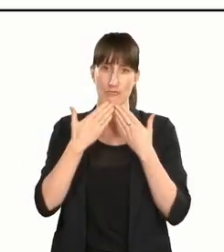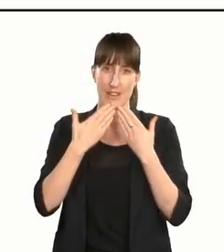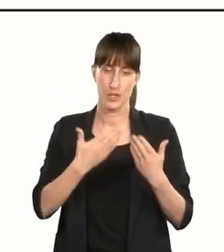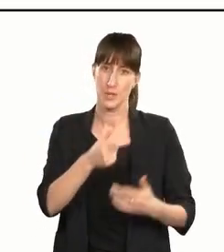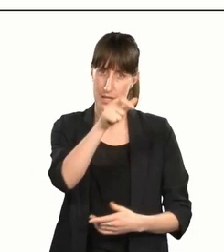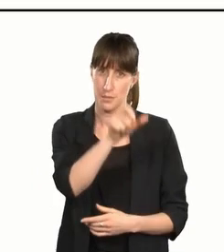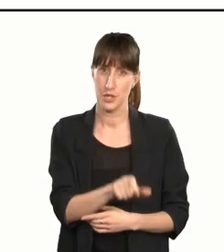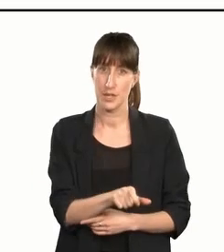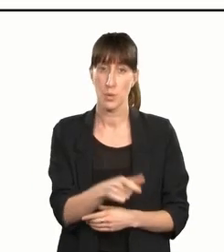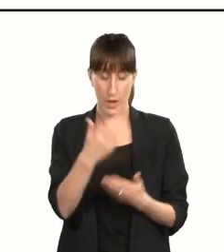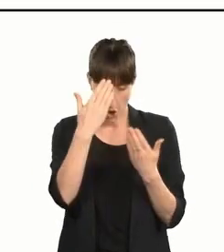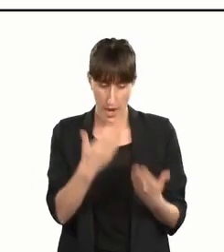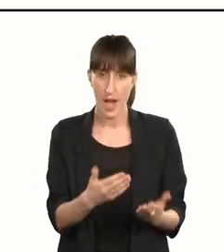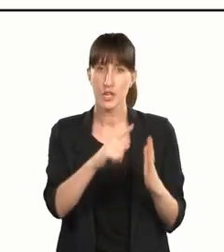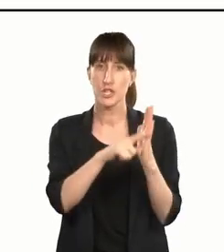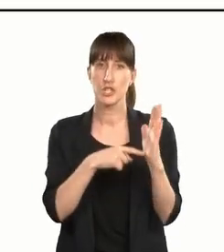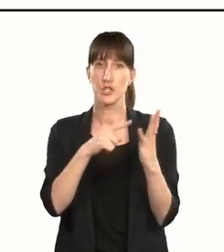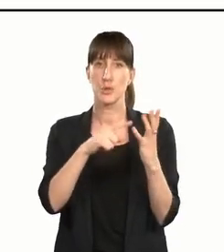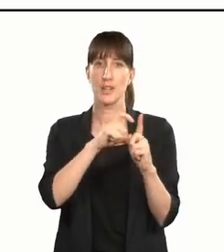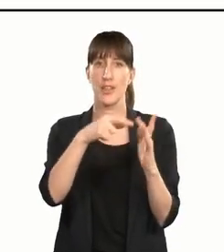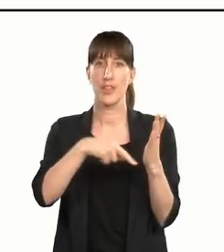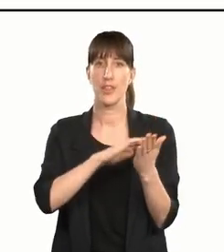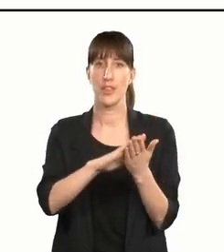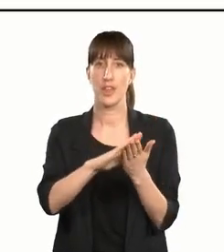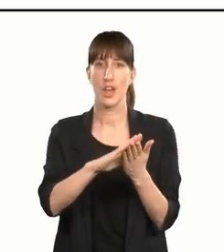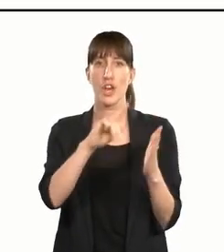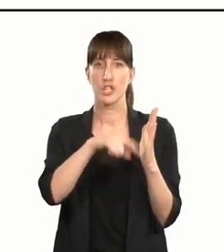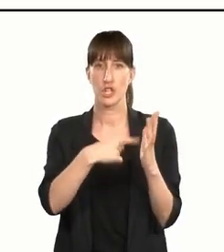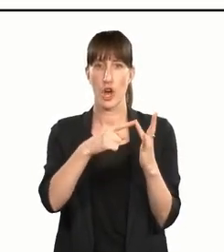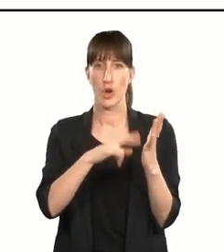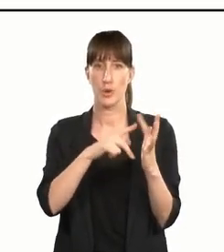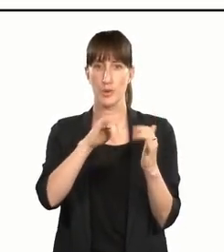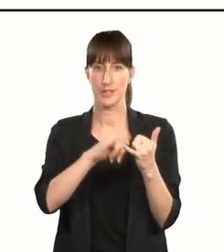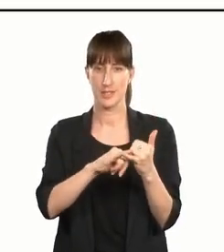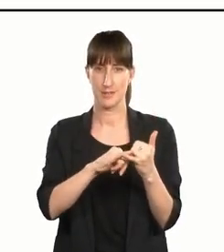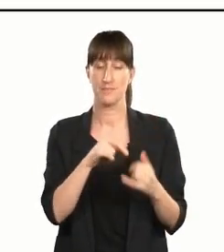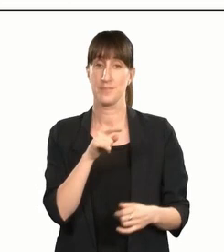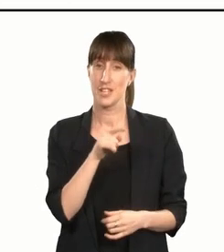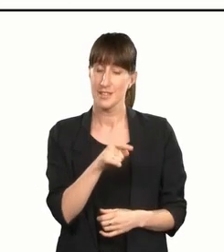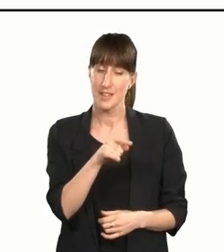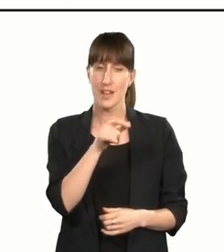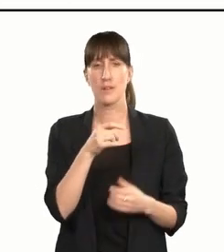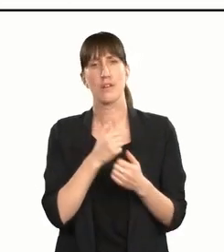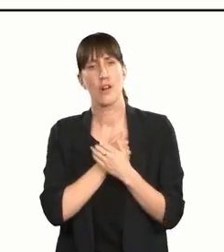This year we honour Judith Jones. Judith, you are a close friend and ally of Arts Access Aotearoa